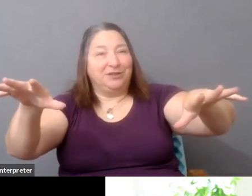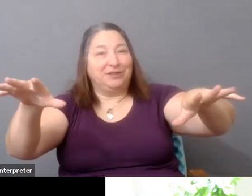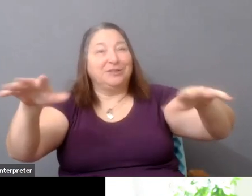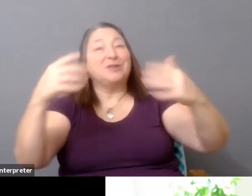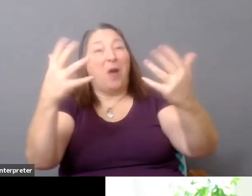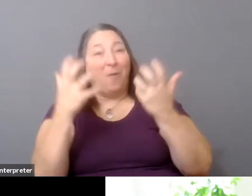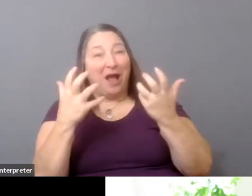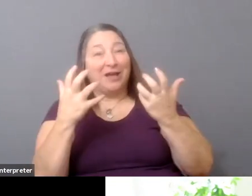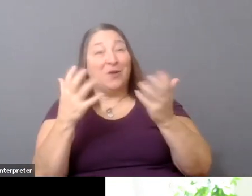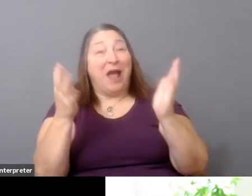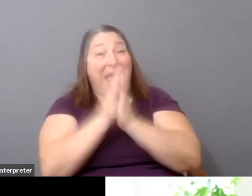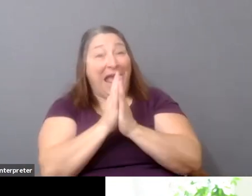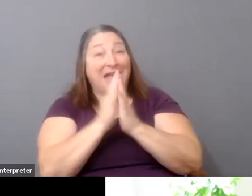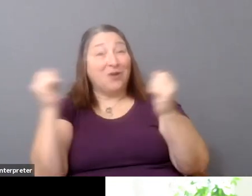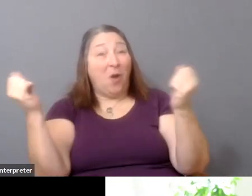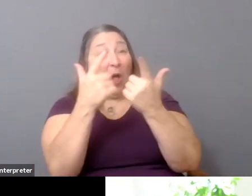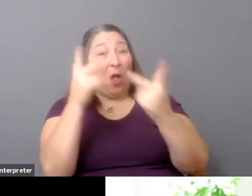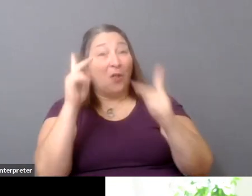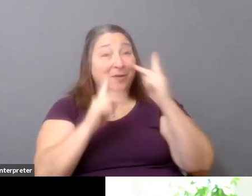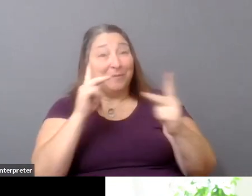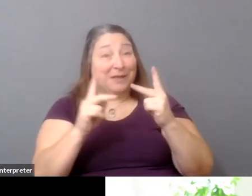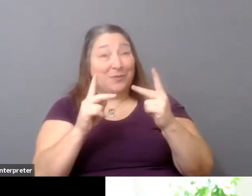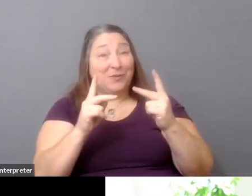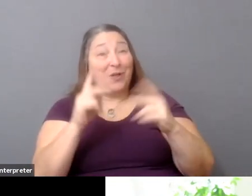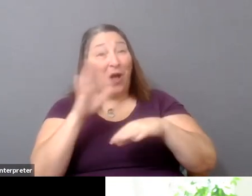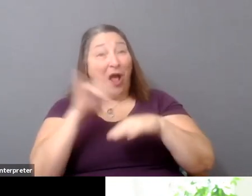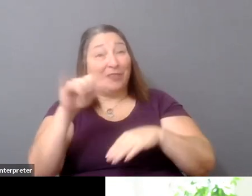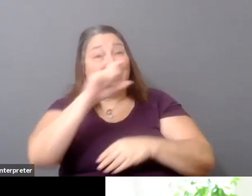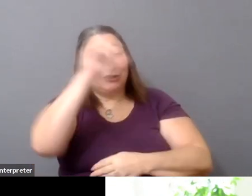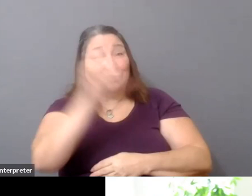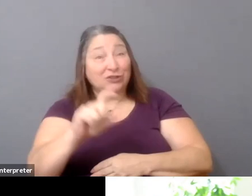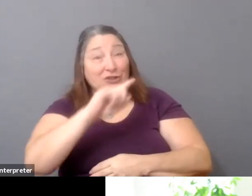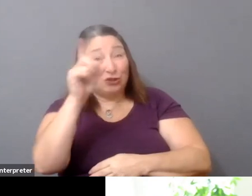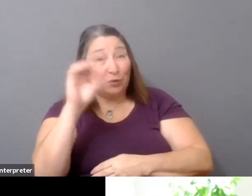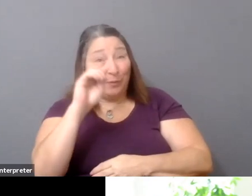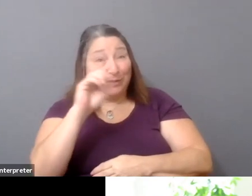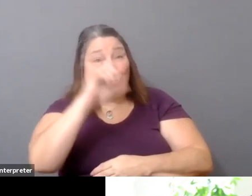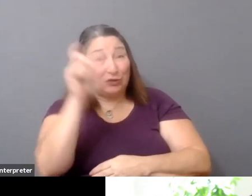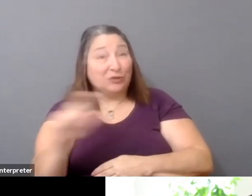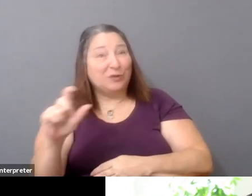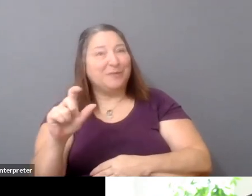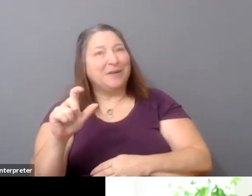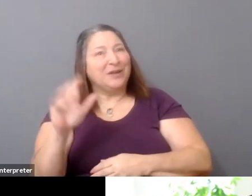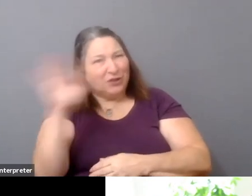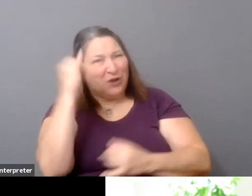you know, the people listening to, you know, throw in your ideas, your possibilities